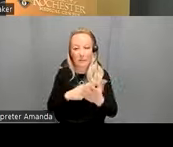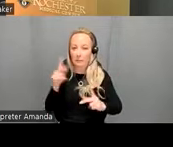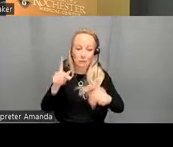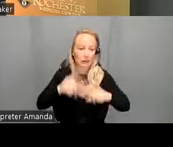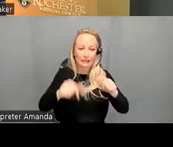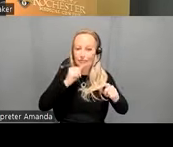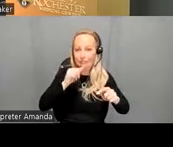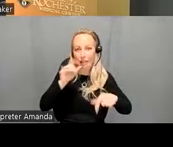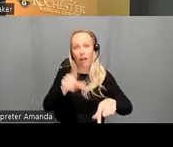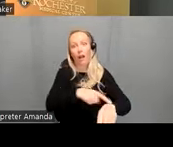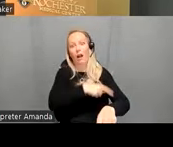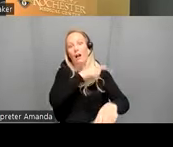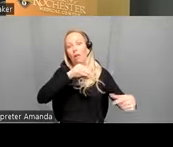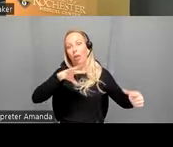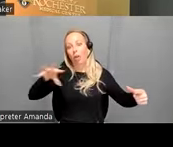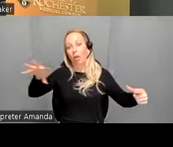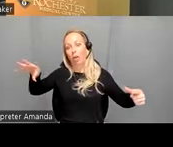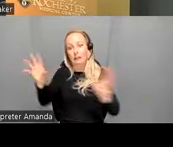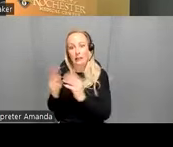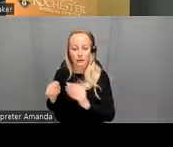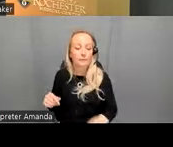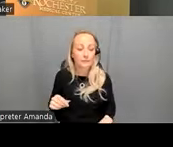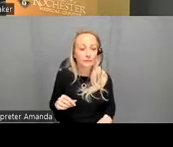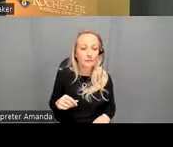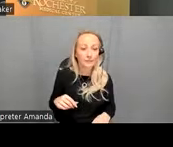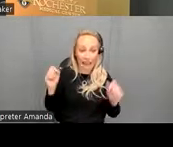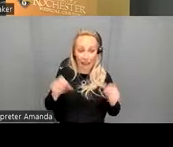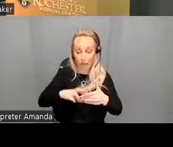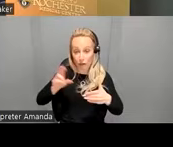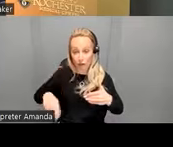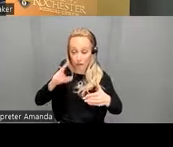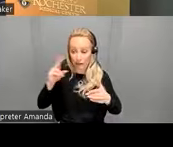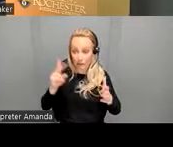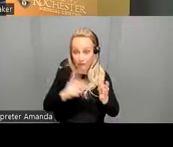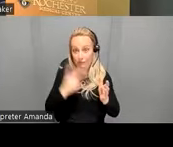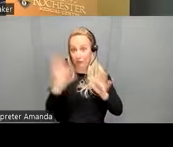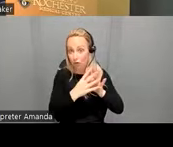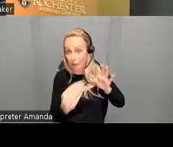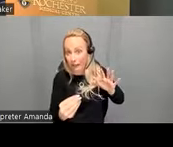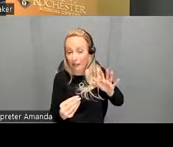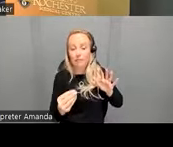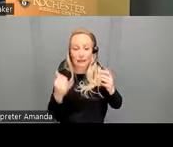scan sessions can these results be replicated so nowadays when you show in effect lots of people